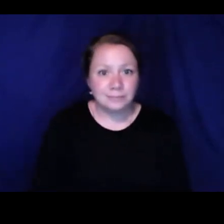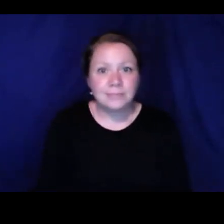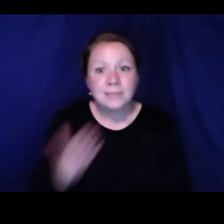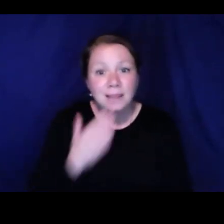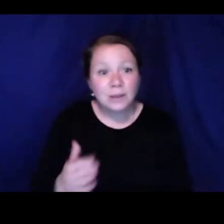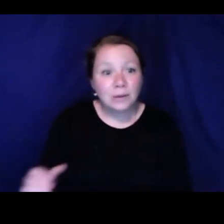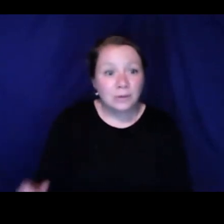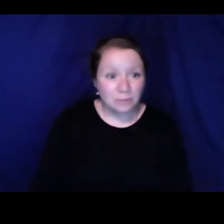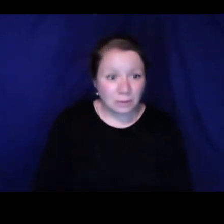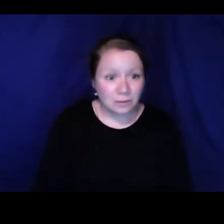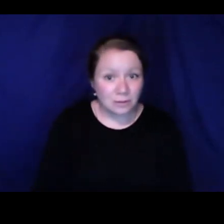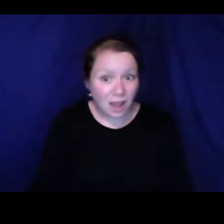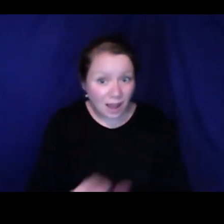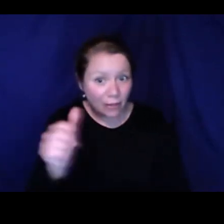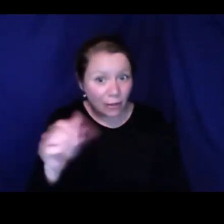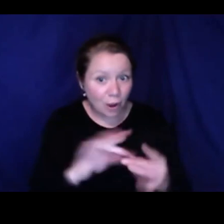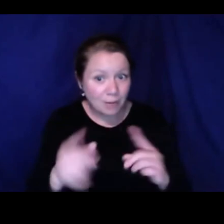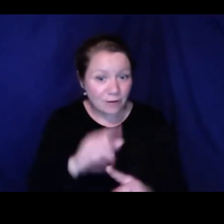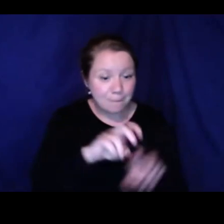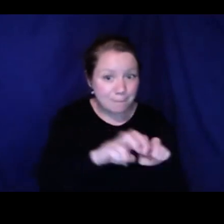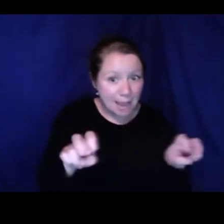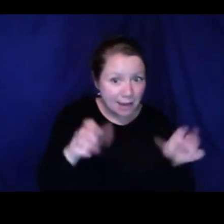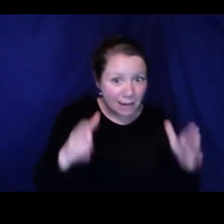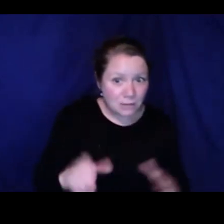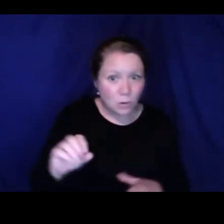in our tracts. We need to move forward to address